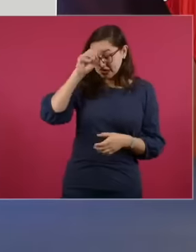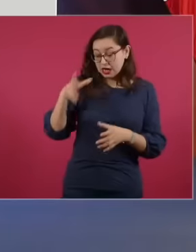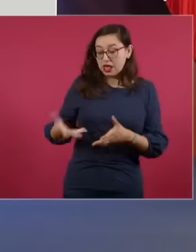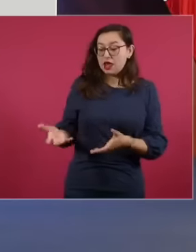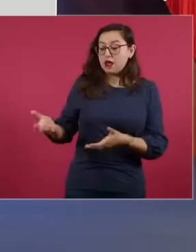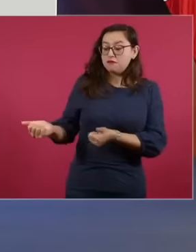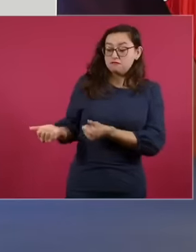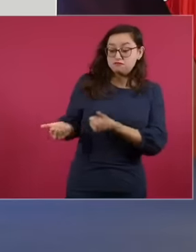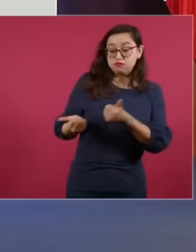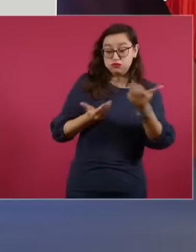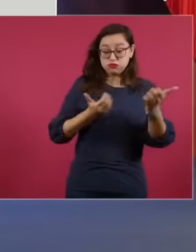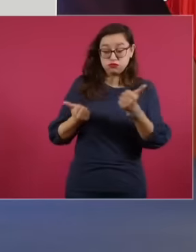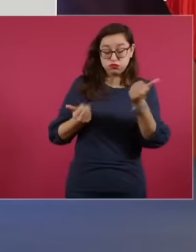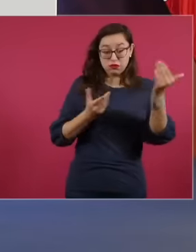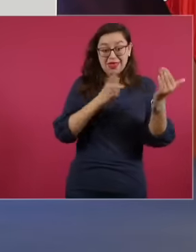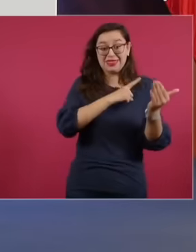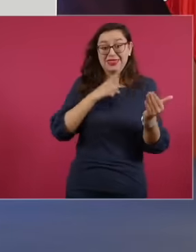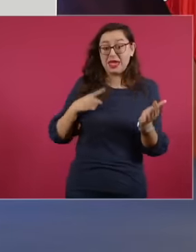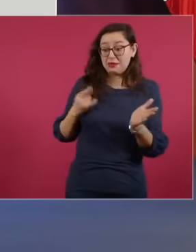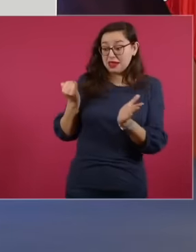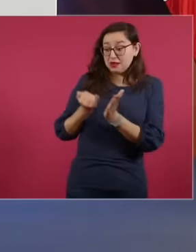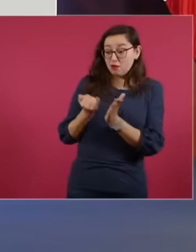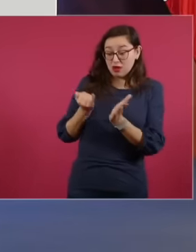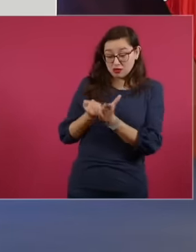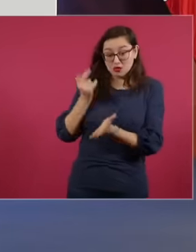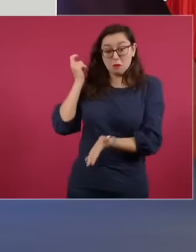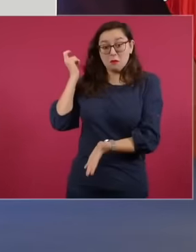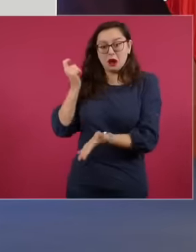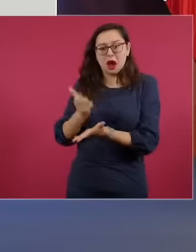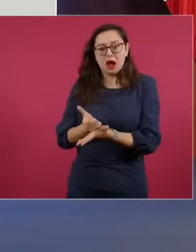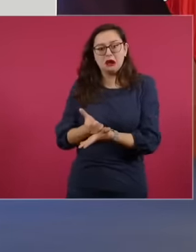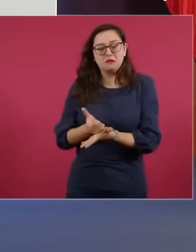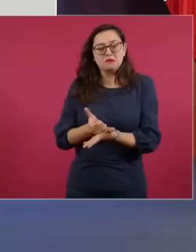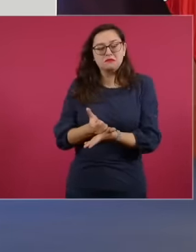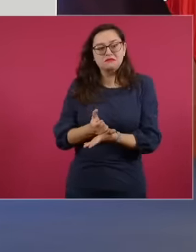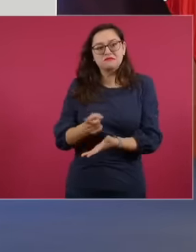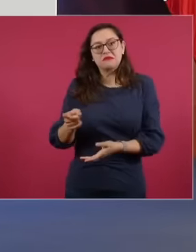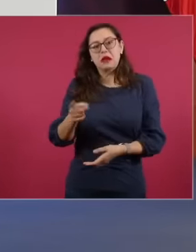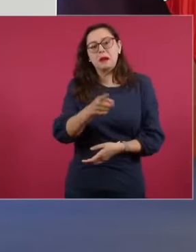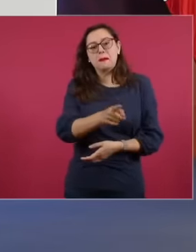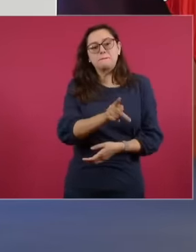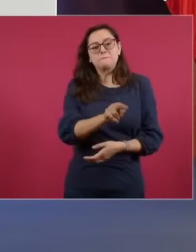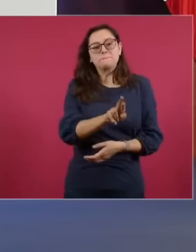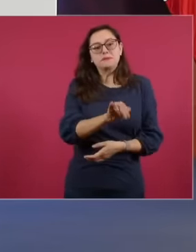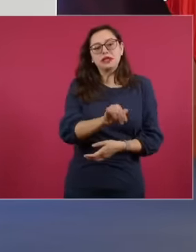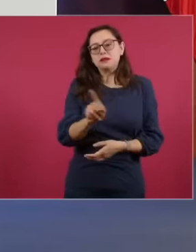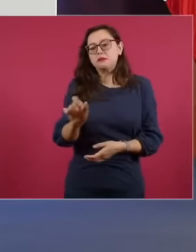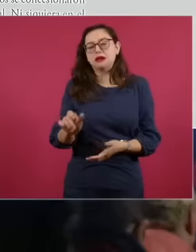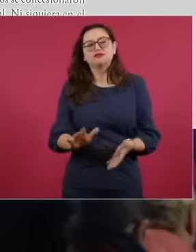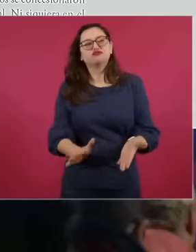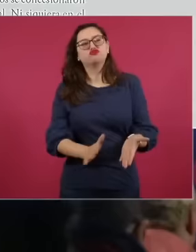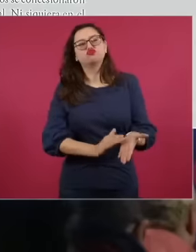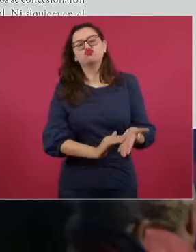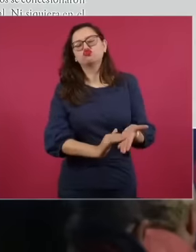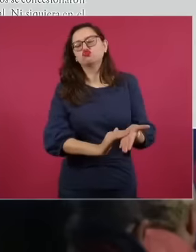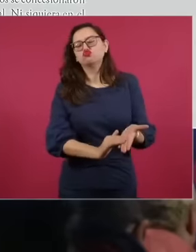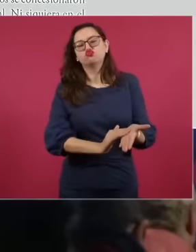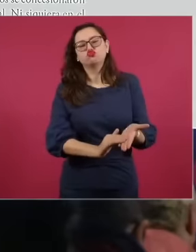is, they removed taxes on extraction. of minerals, something that